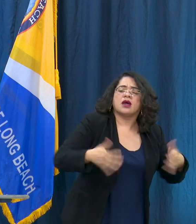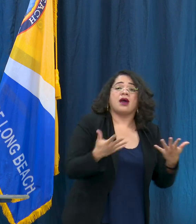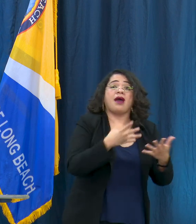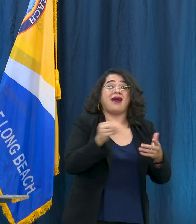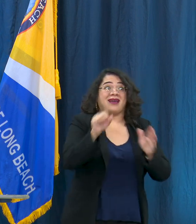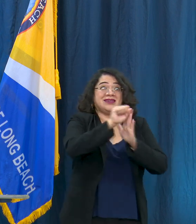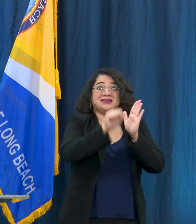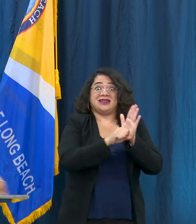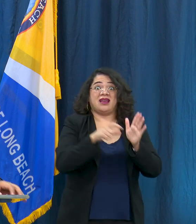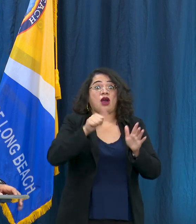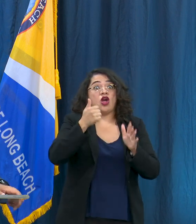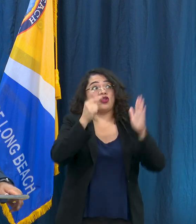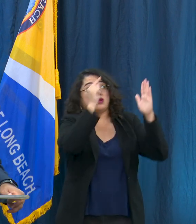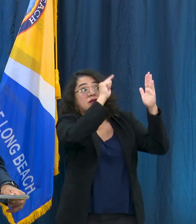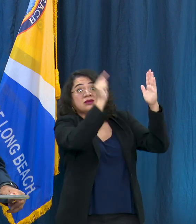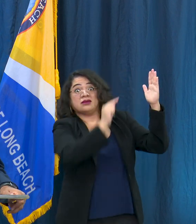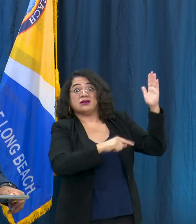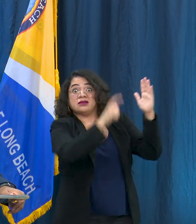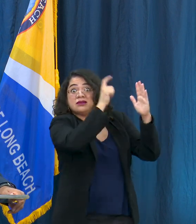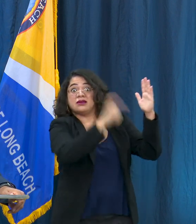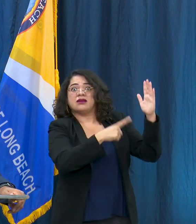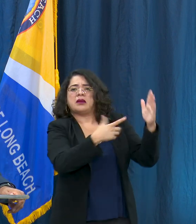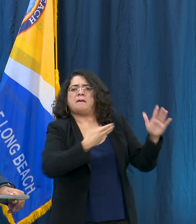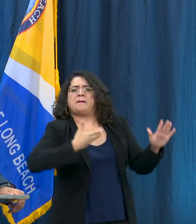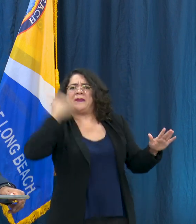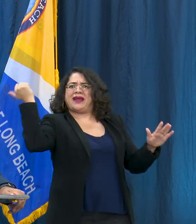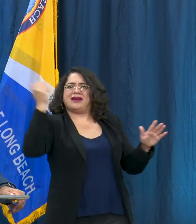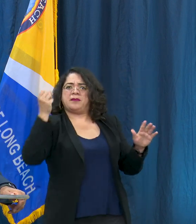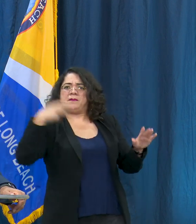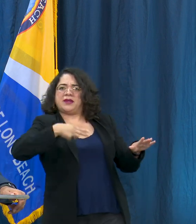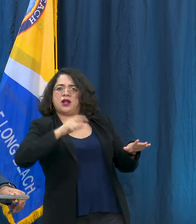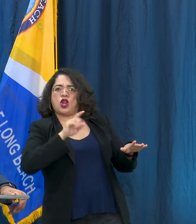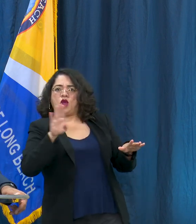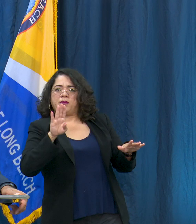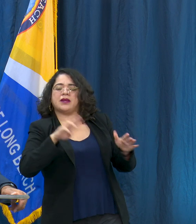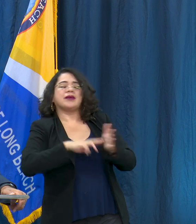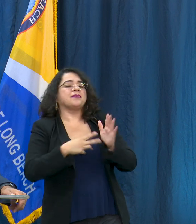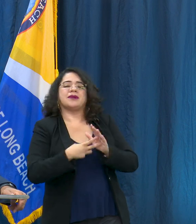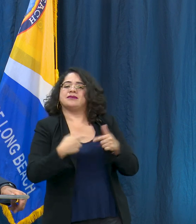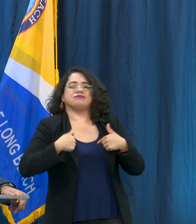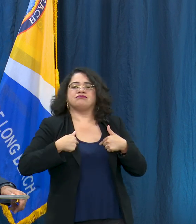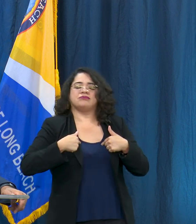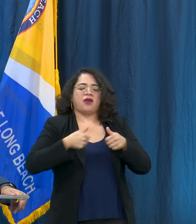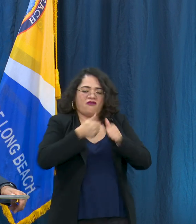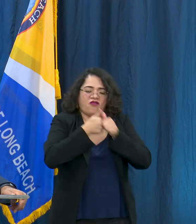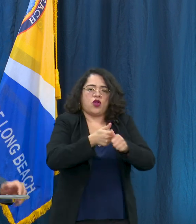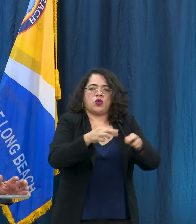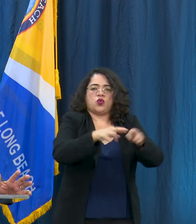know. I also want to announce that we've also launched our Safe Biz program. Safe